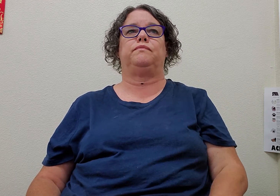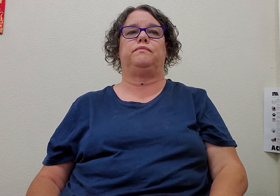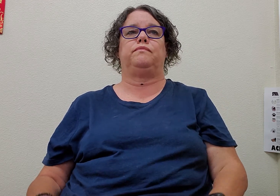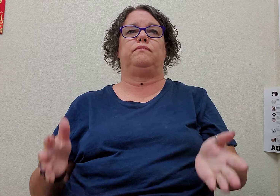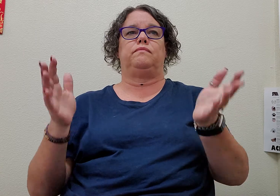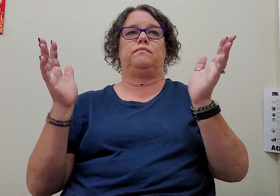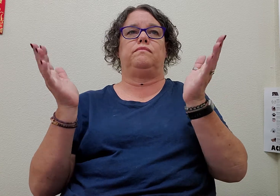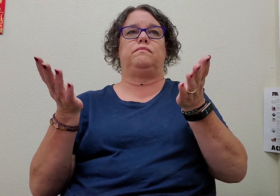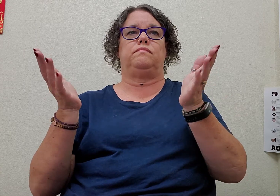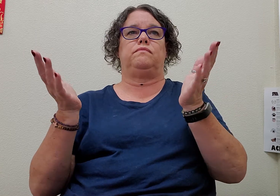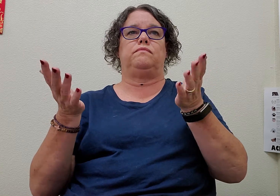chat